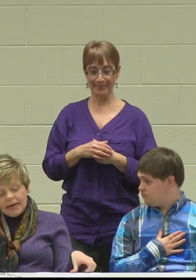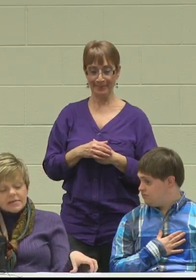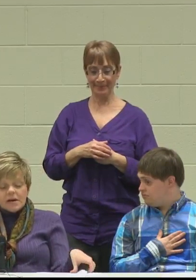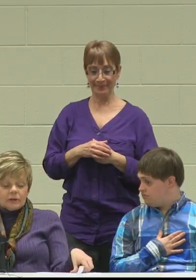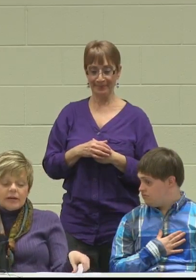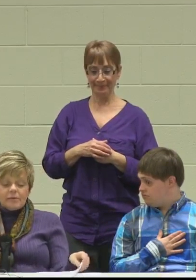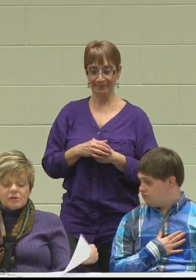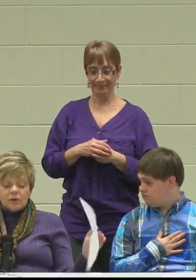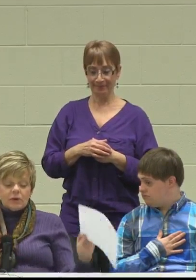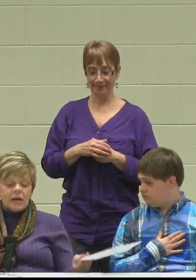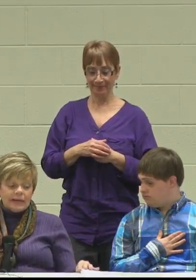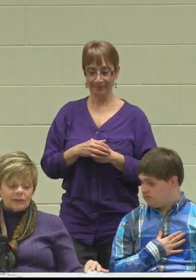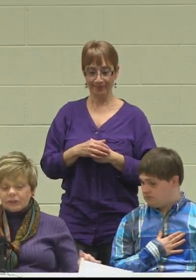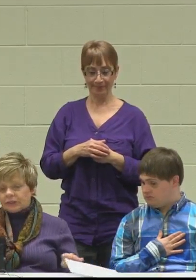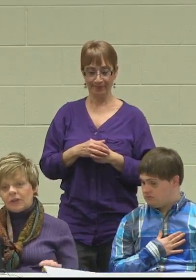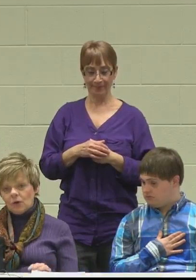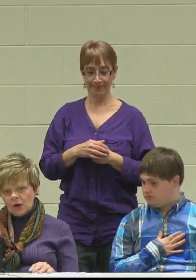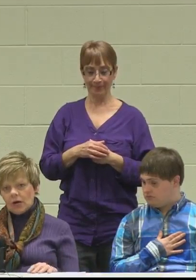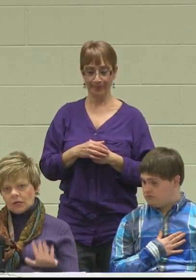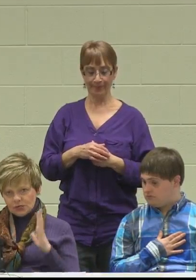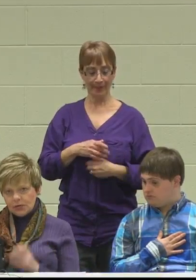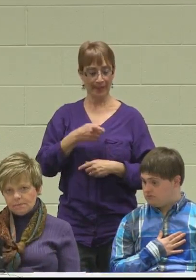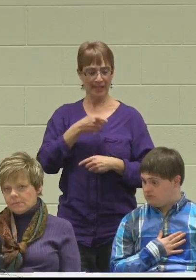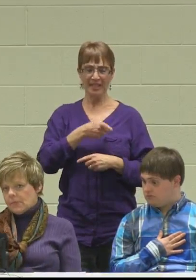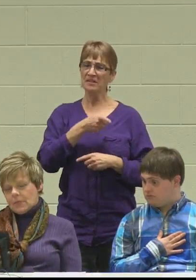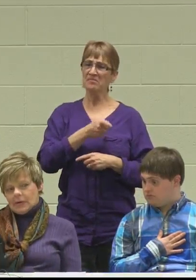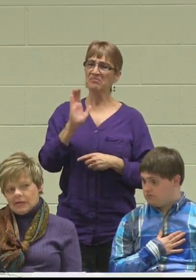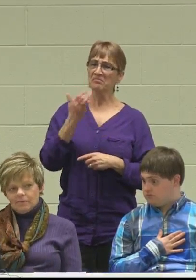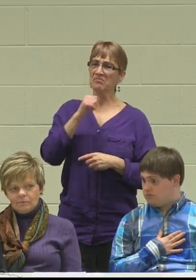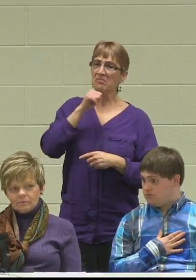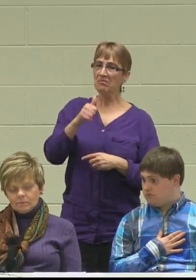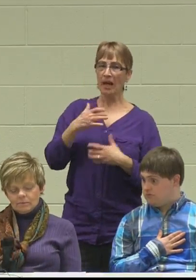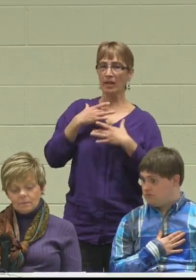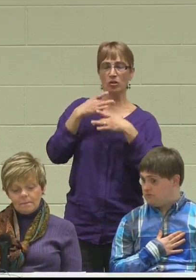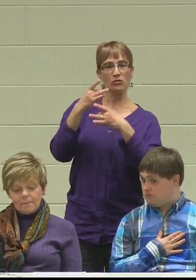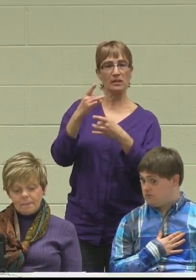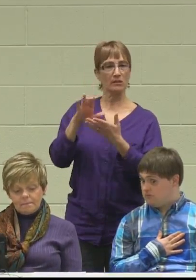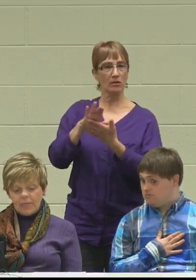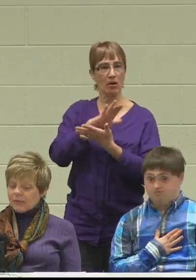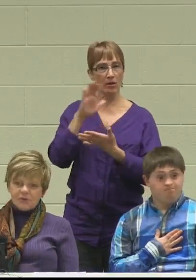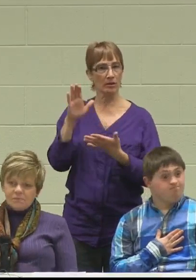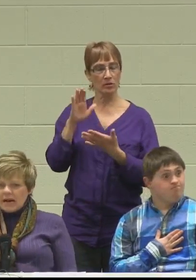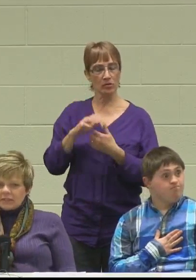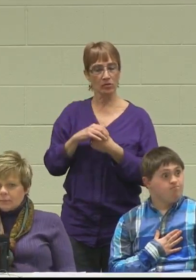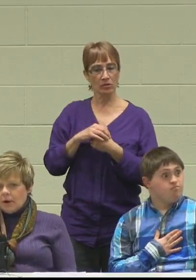He has not really shown a lot of interest in the whole college scene, other than basketball